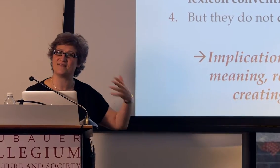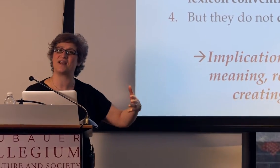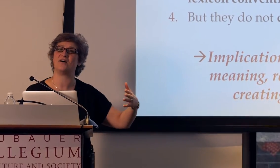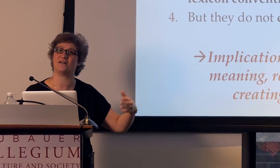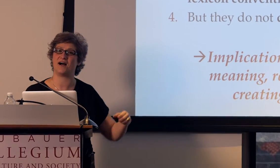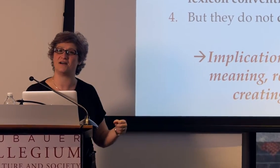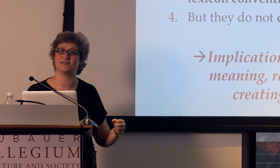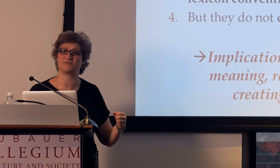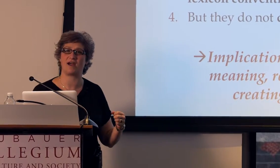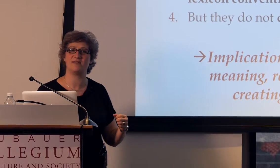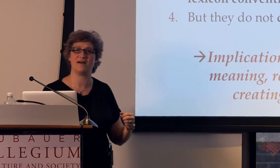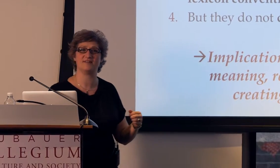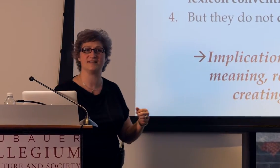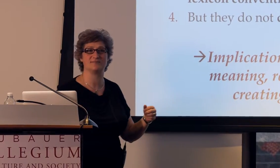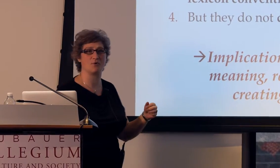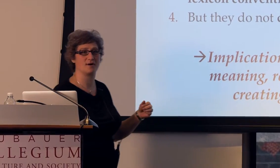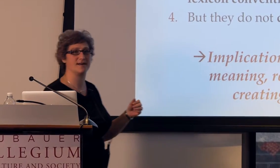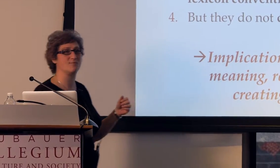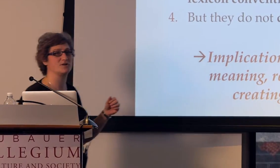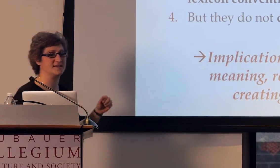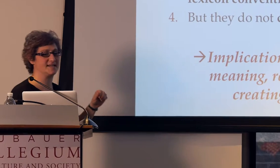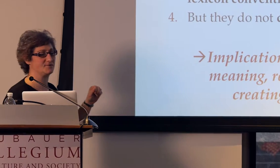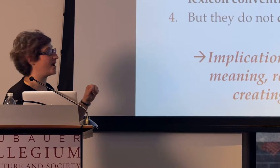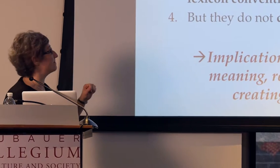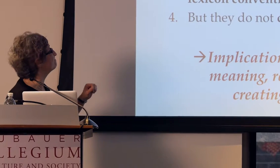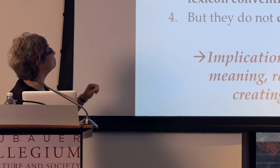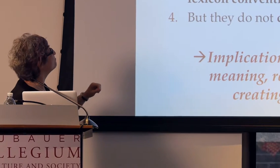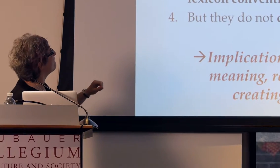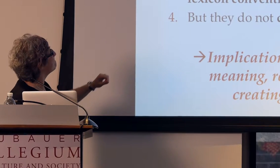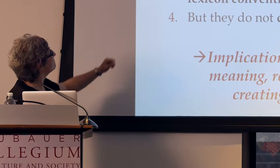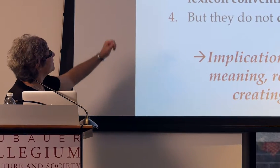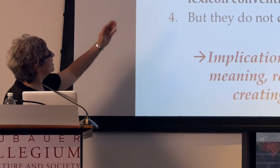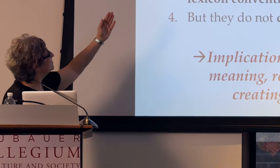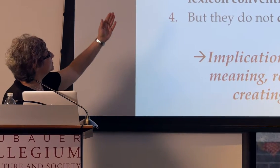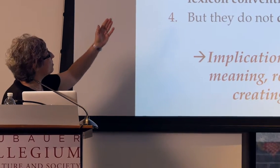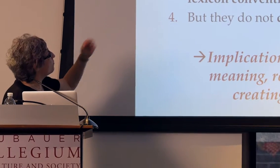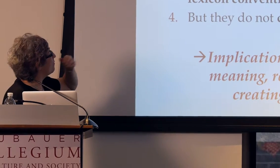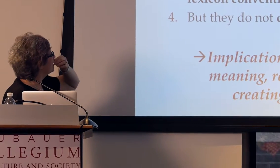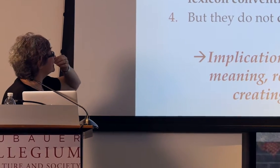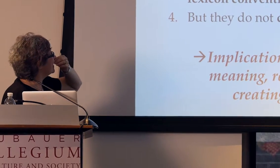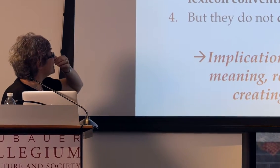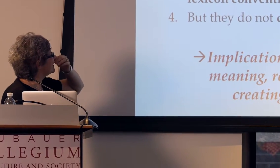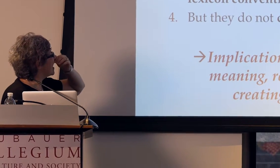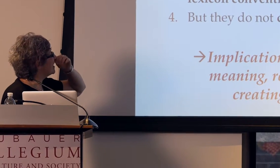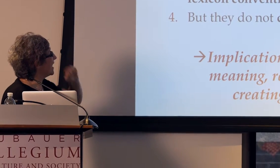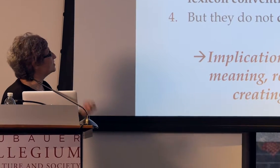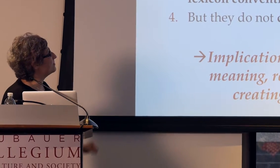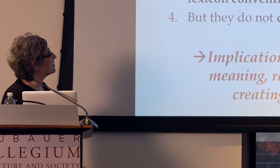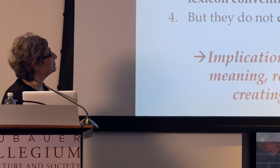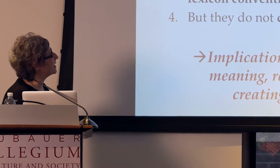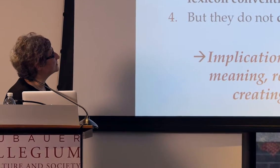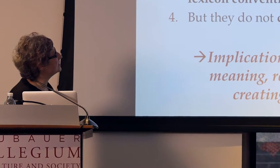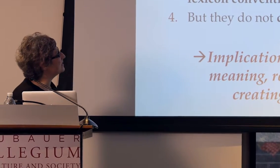and then I'll describe the evidence in a more detailed way. So what we'll see is that handshape complexity